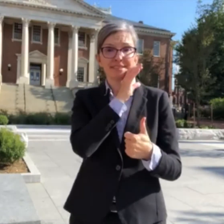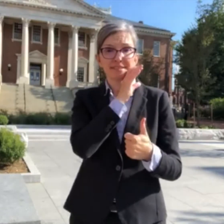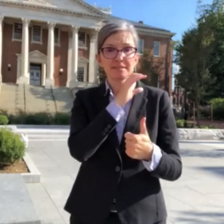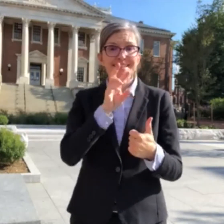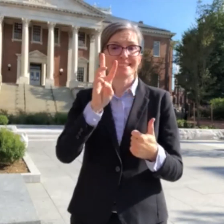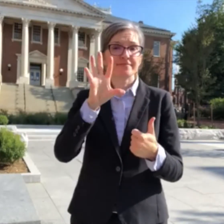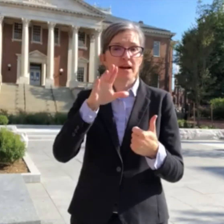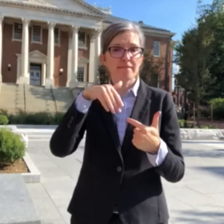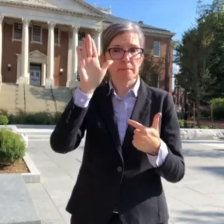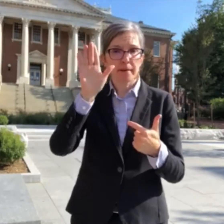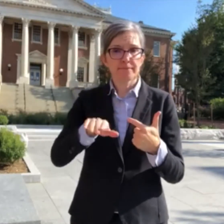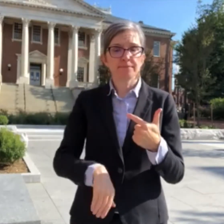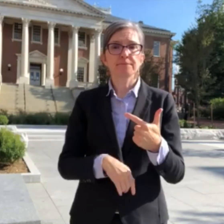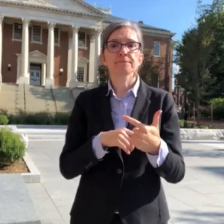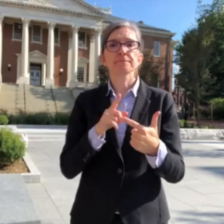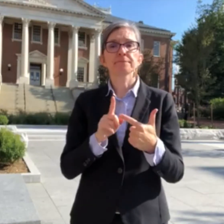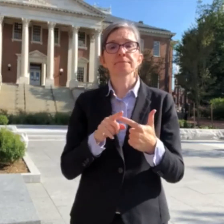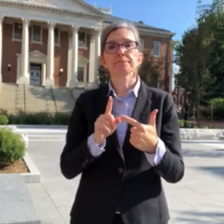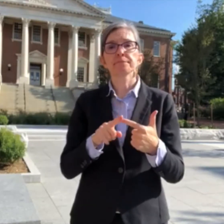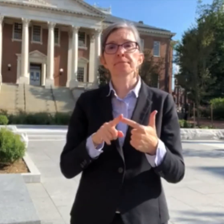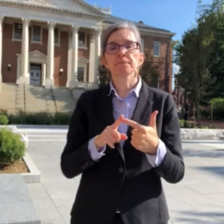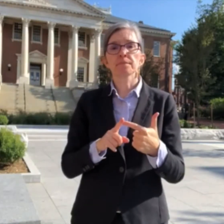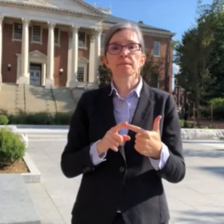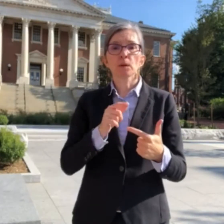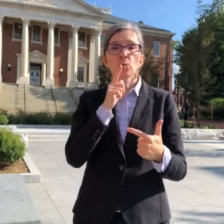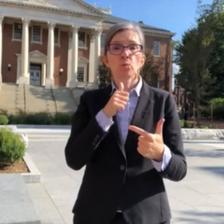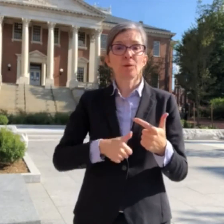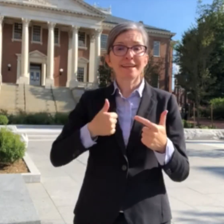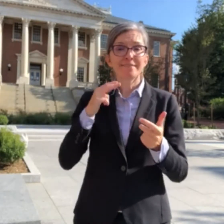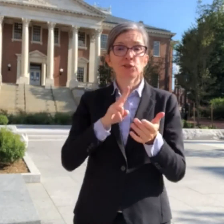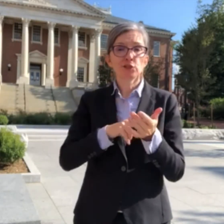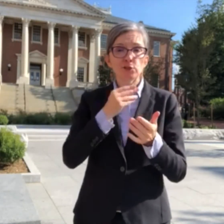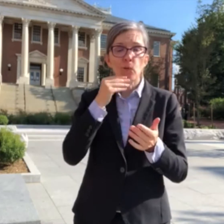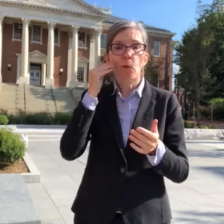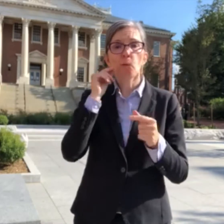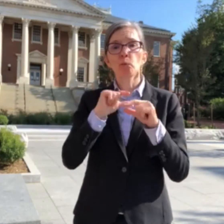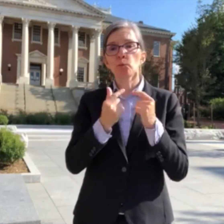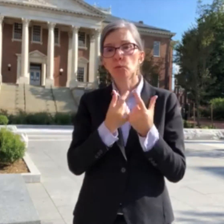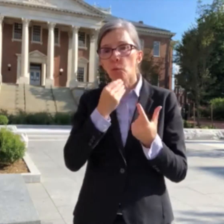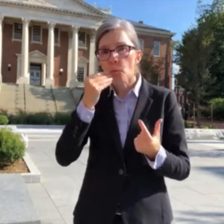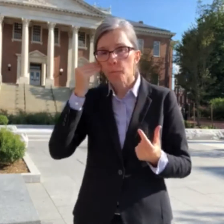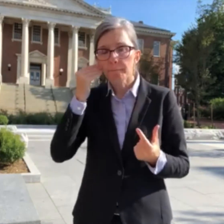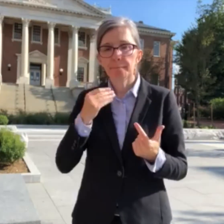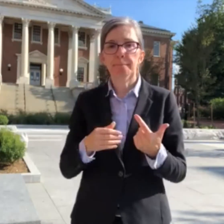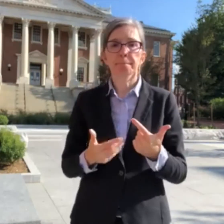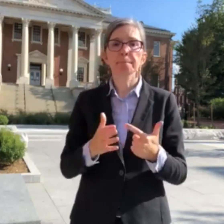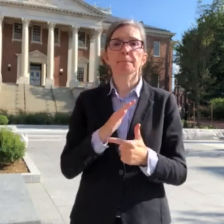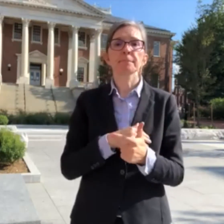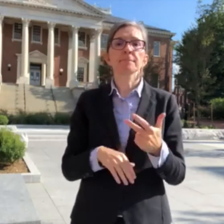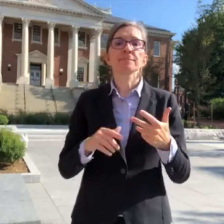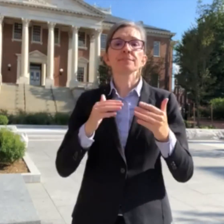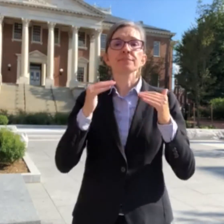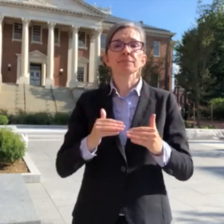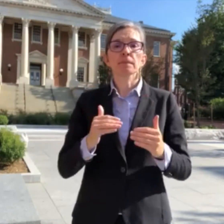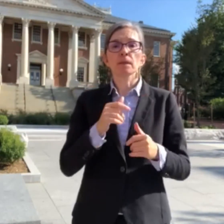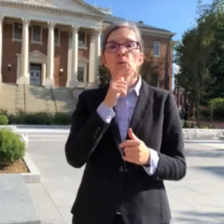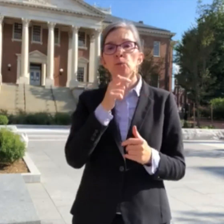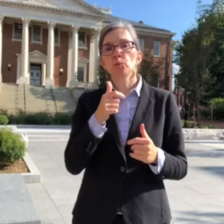Ages 65 and older Who live in long-term care settings, age 18 and older